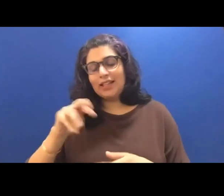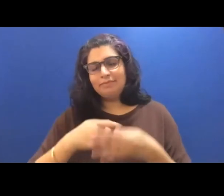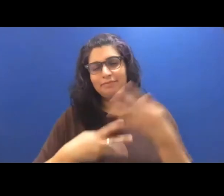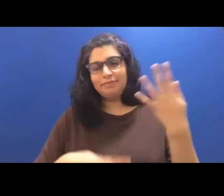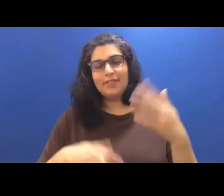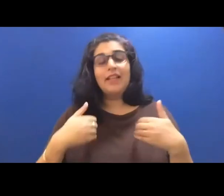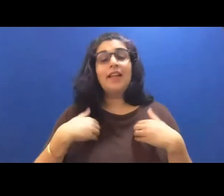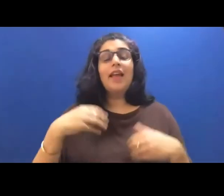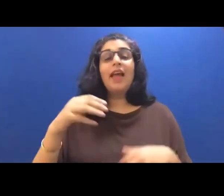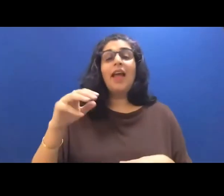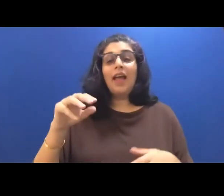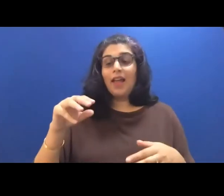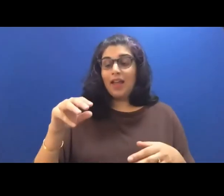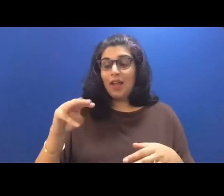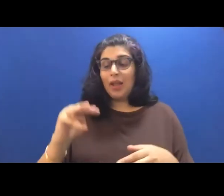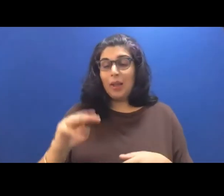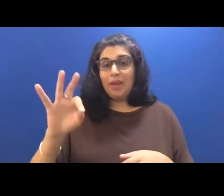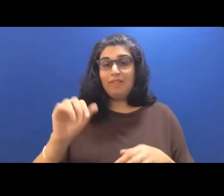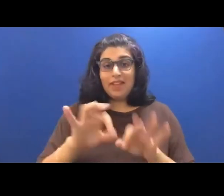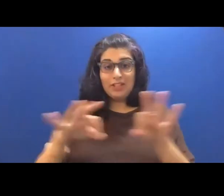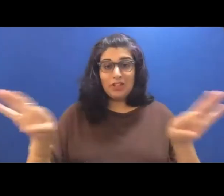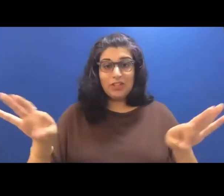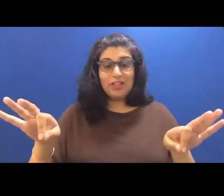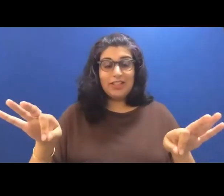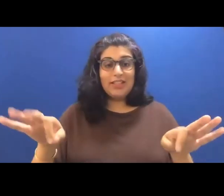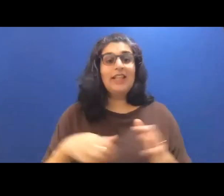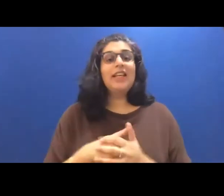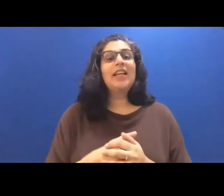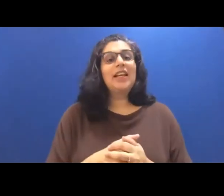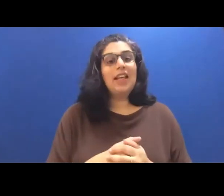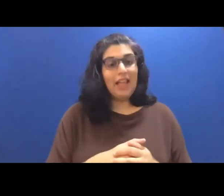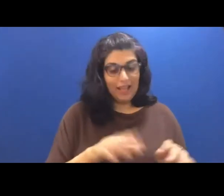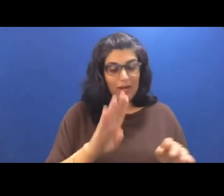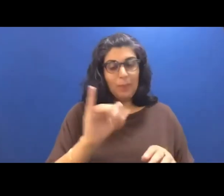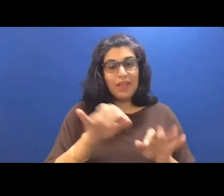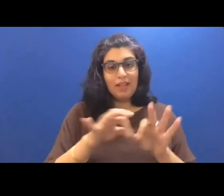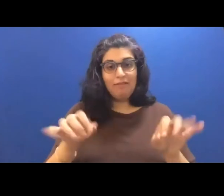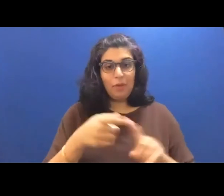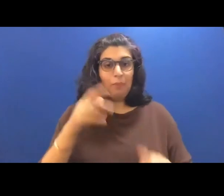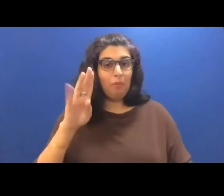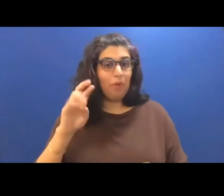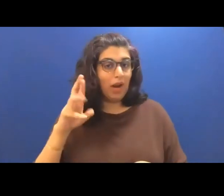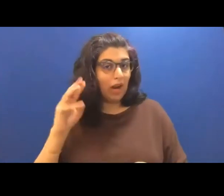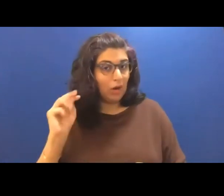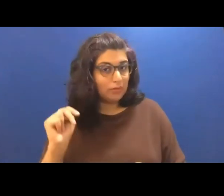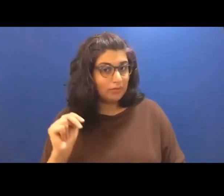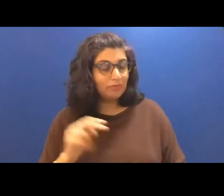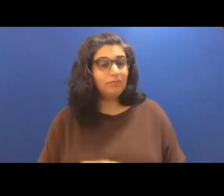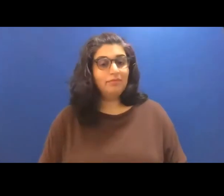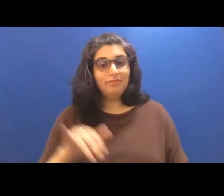art from the School of Visual Arts and a BA from Brown University. And uni is the author